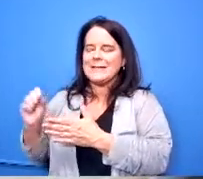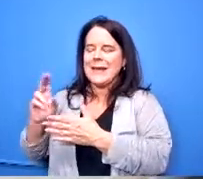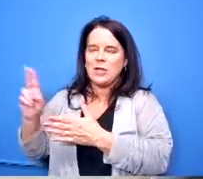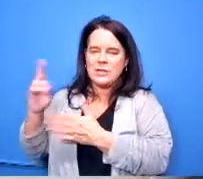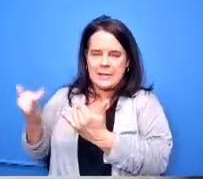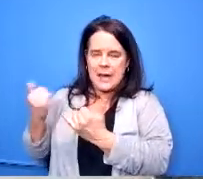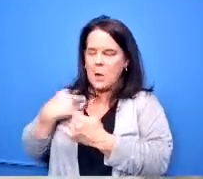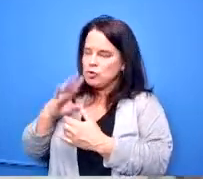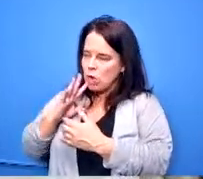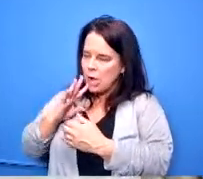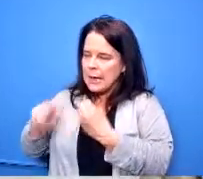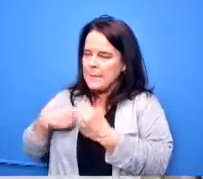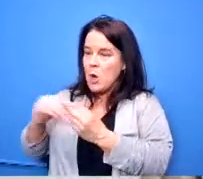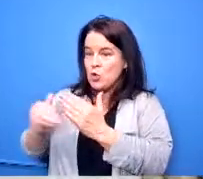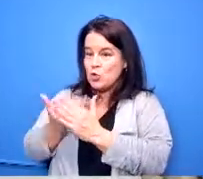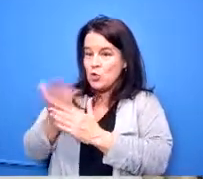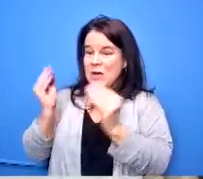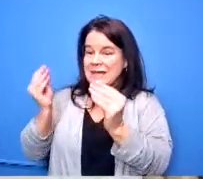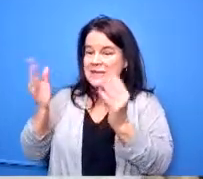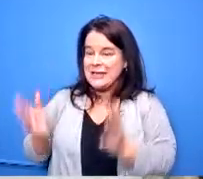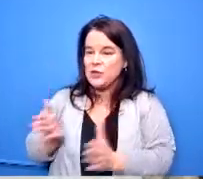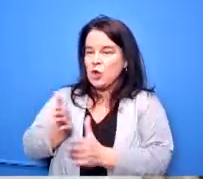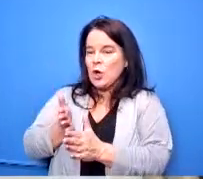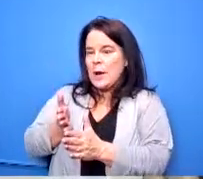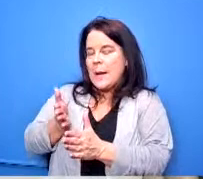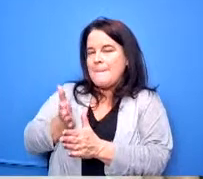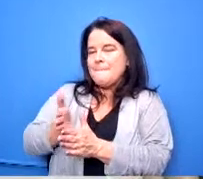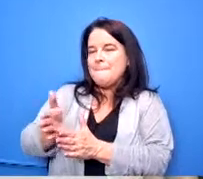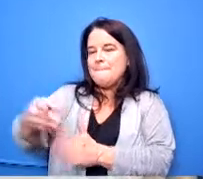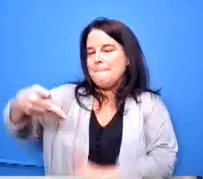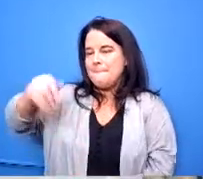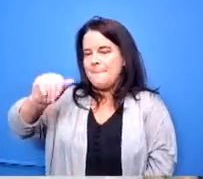teacher pathway and one of the things that i said is i think it would be really important for this